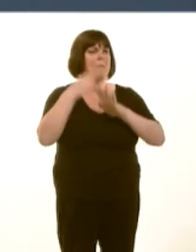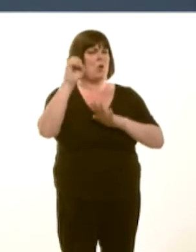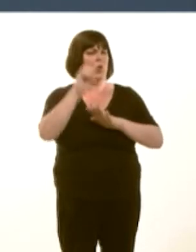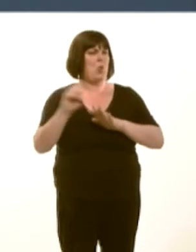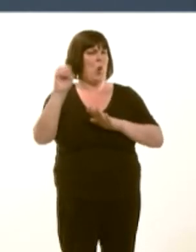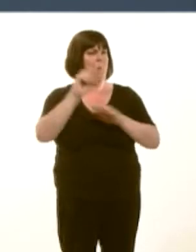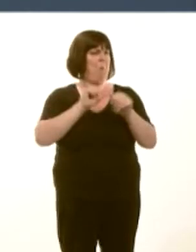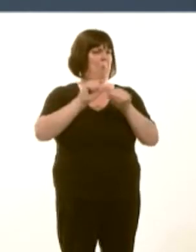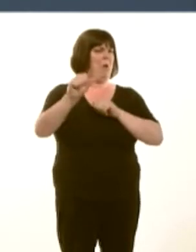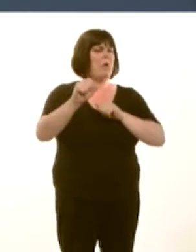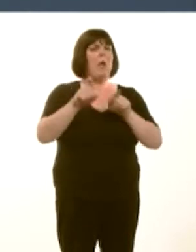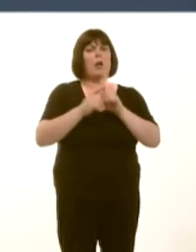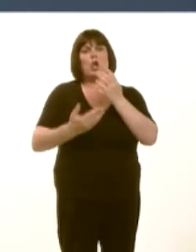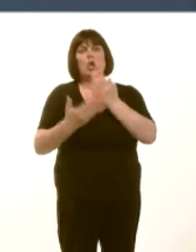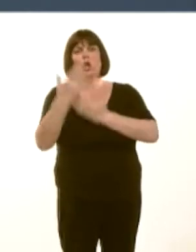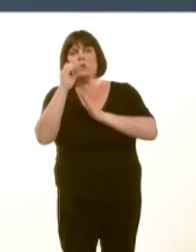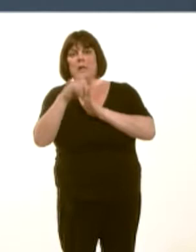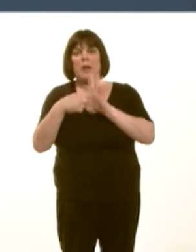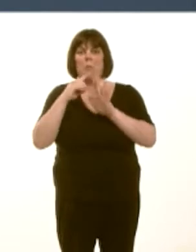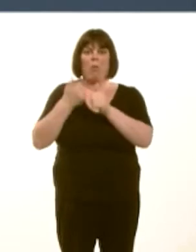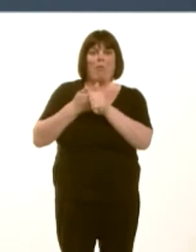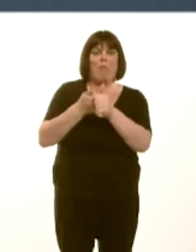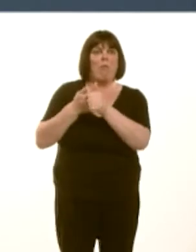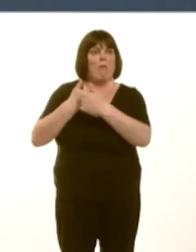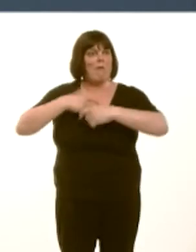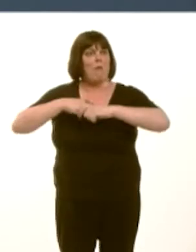will continue to bring benefits for young people and the Welsh economy overall.